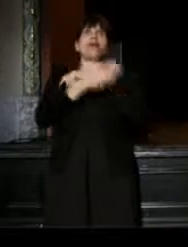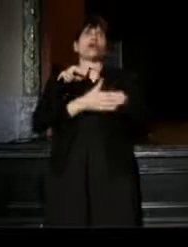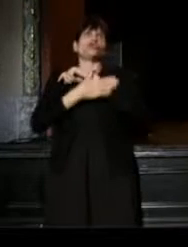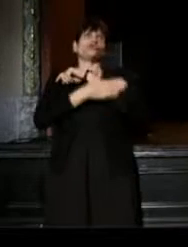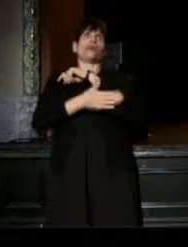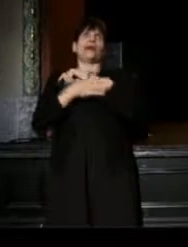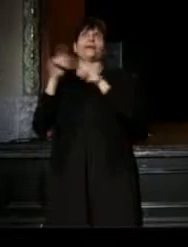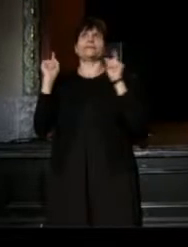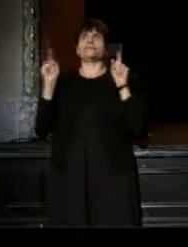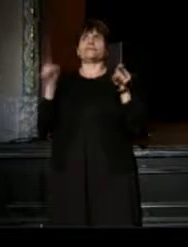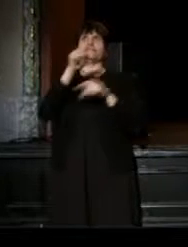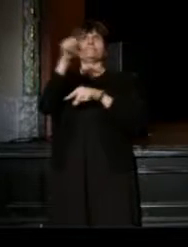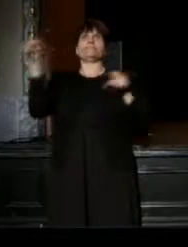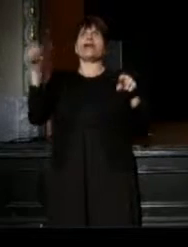And we must do it soon.